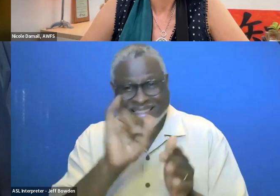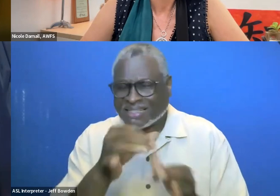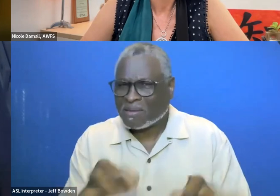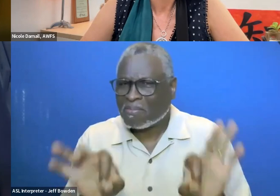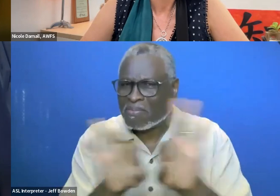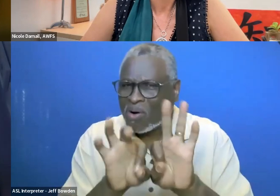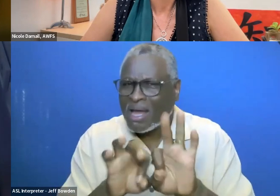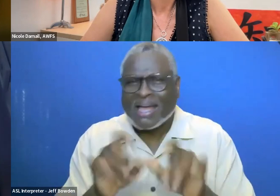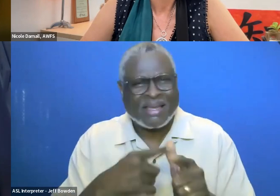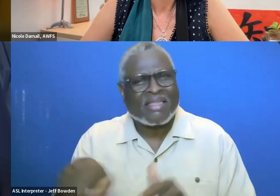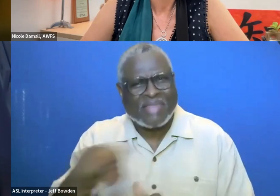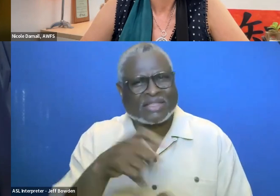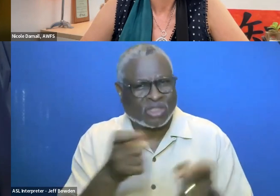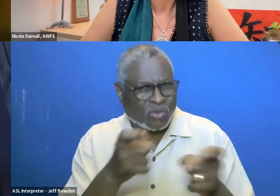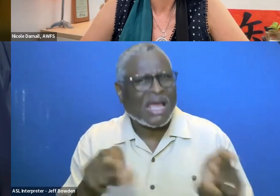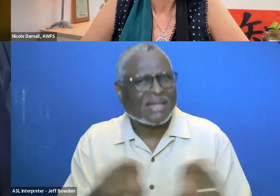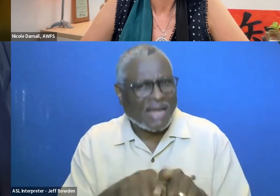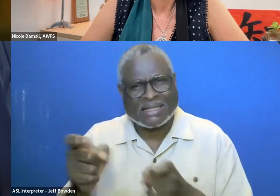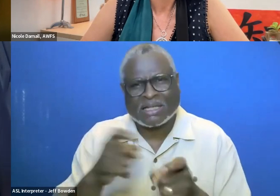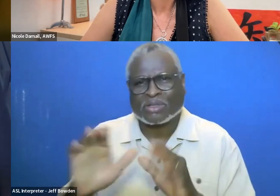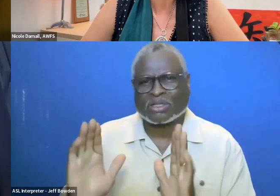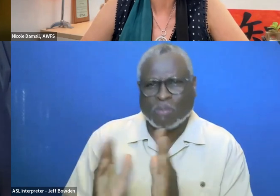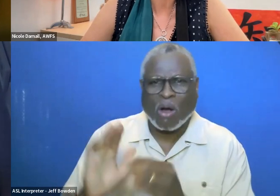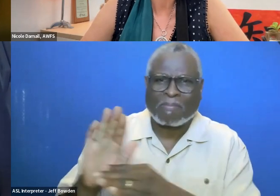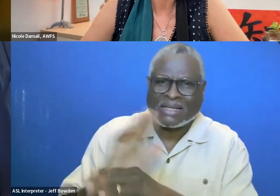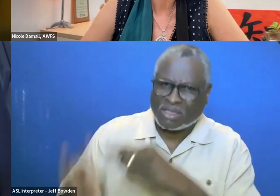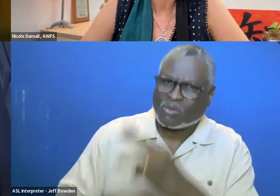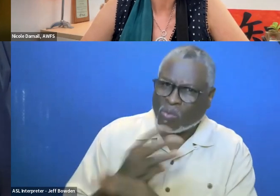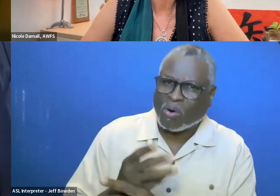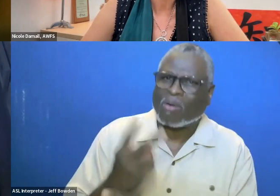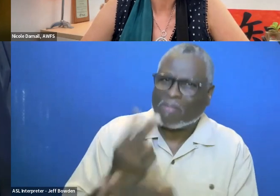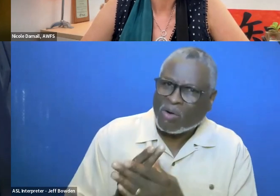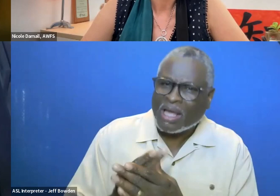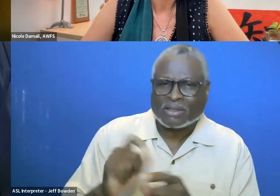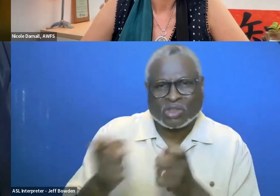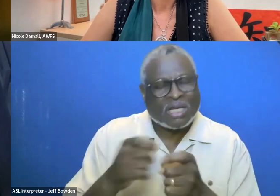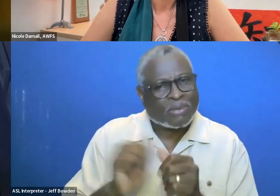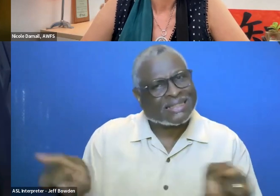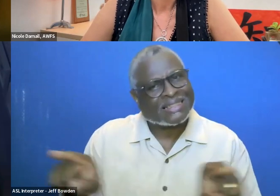and then they should treat it like they treat the small business will. Treat it with that level of importance.